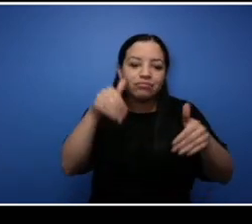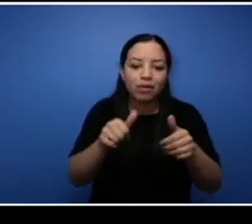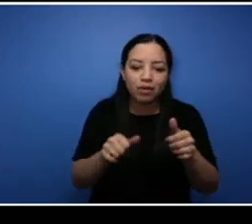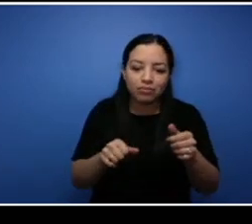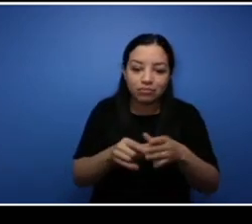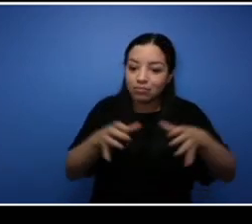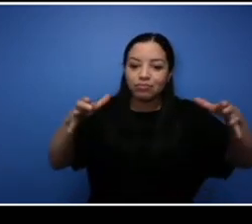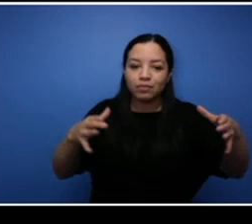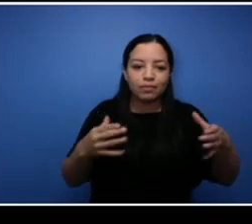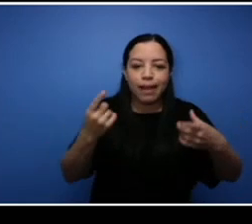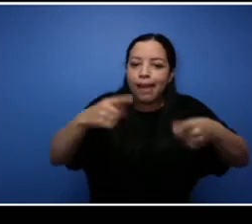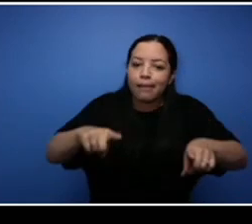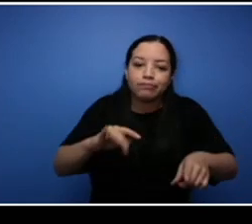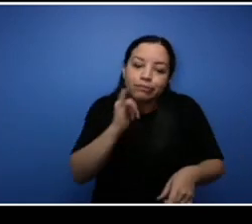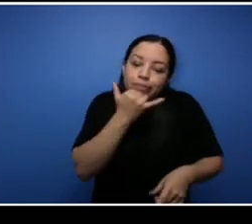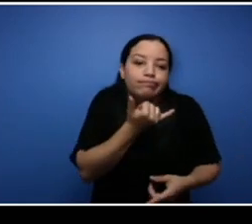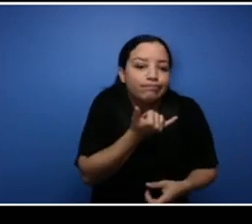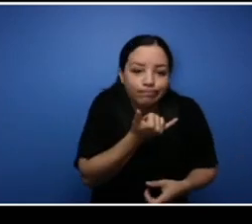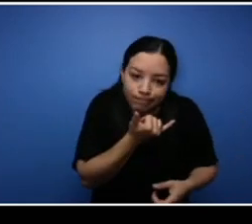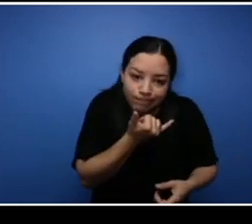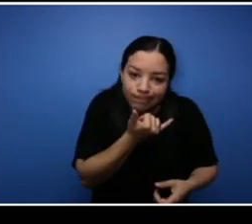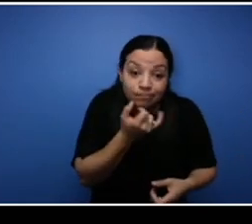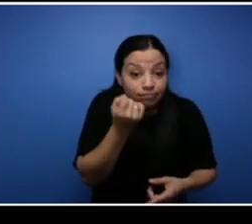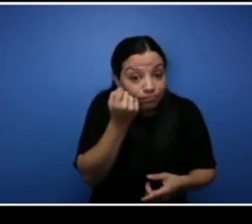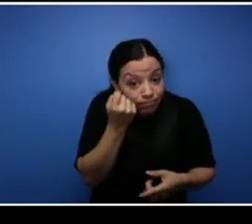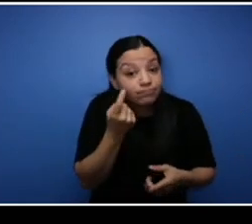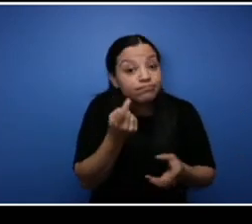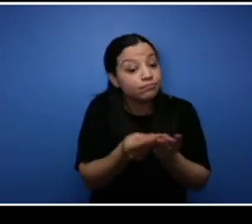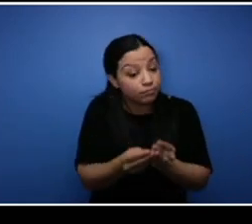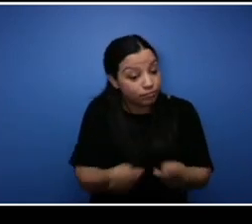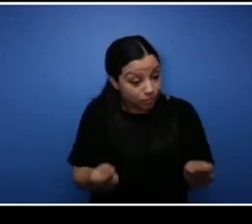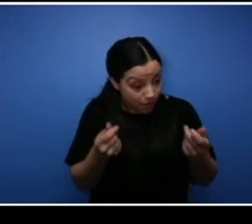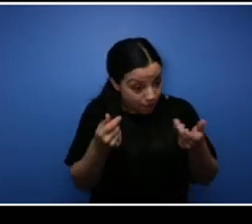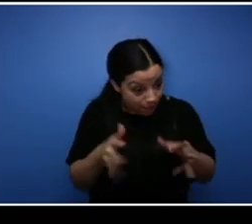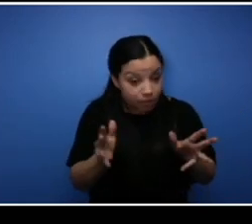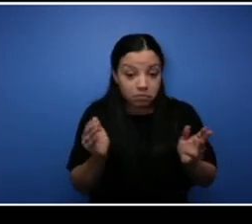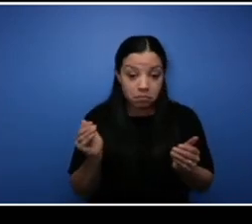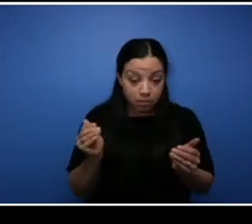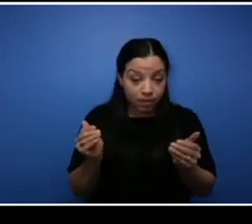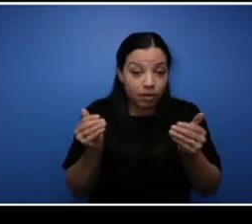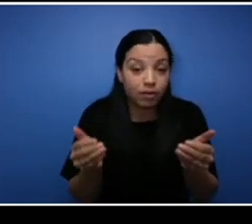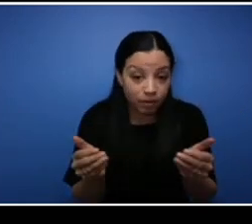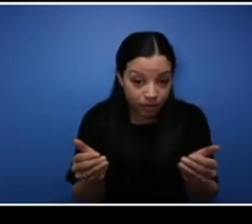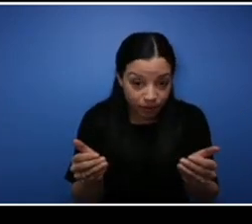uh but we you know we resolved it and we moved on. We went into a new side of the business,